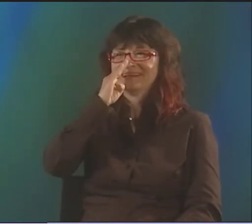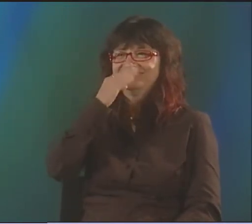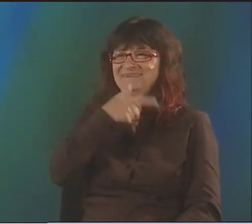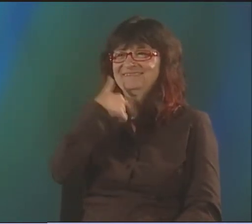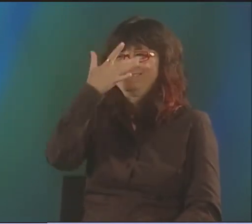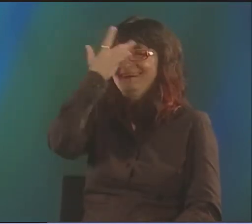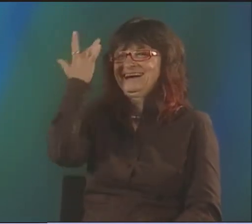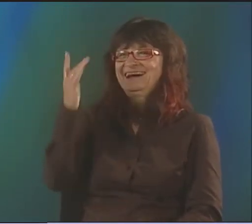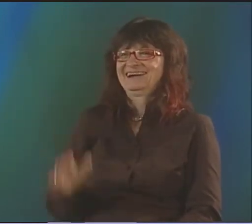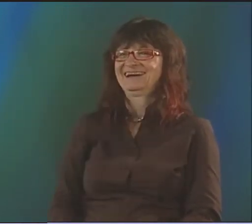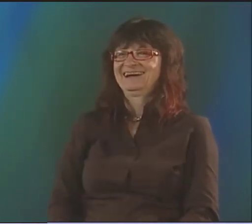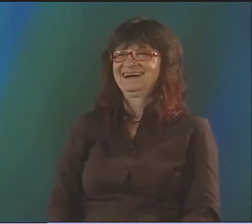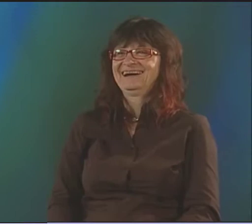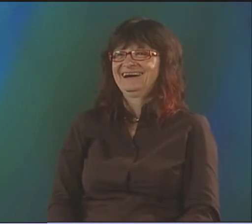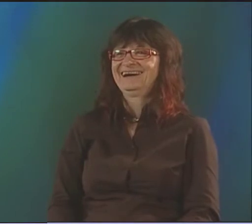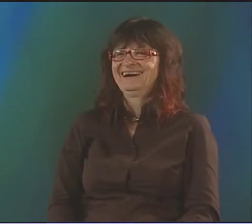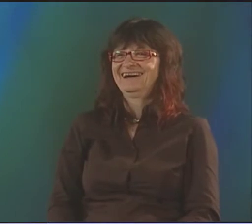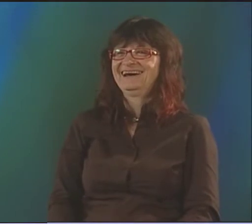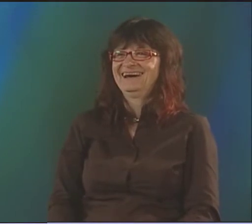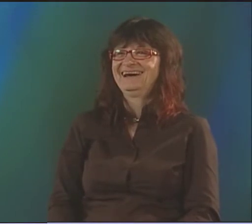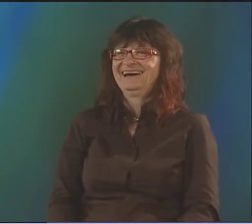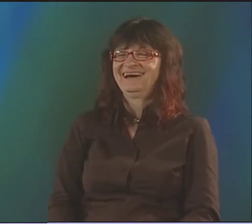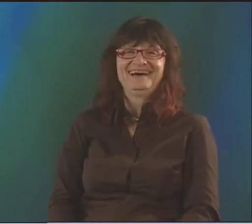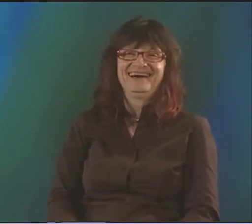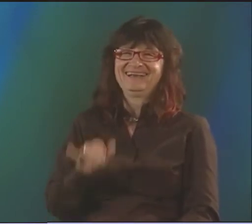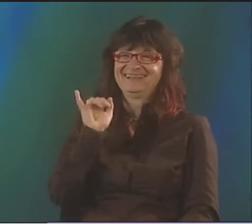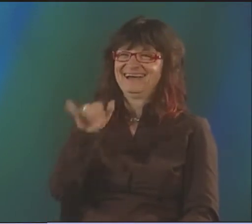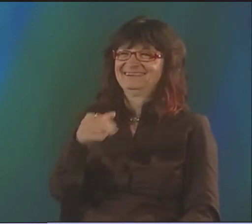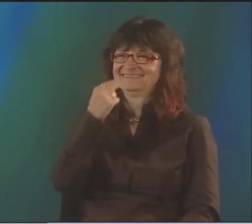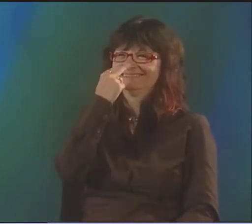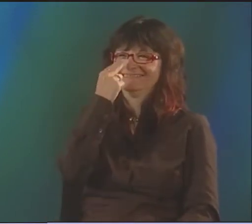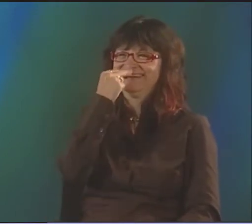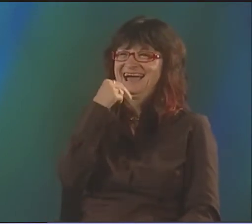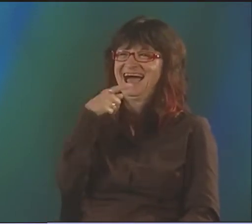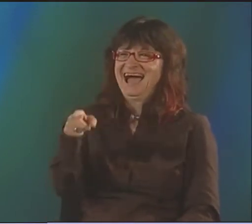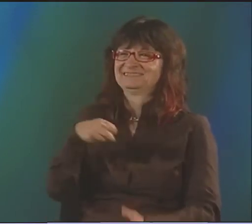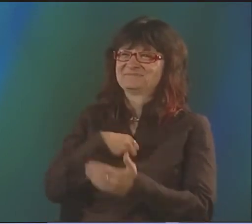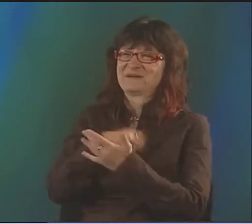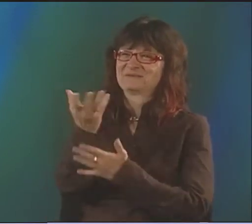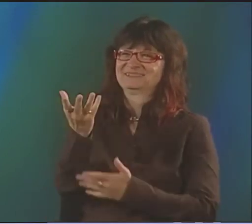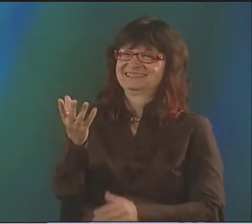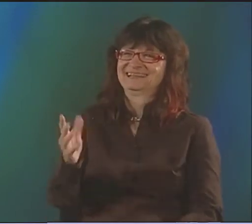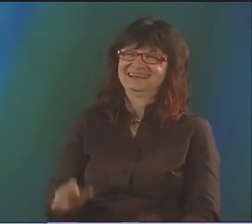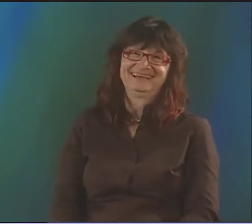AND THEN JIM COMES INTO THE ROOM AND SAYS, "HEY, GUYS, WE'RE SUPPOSED TO BE IN BINGHAMTON."